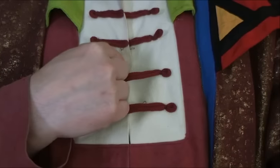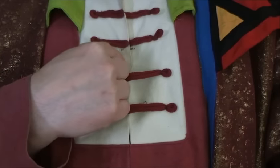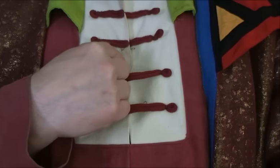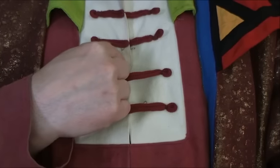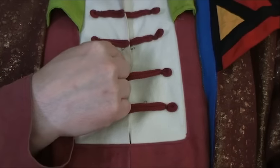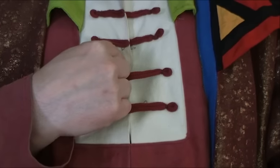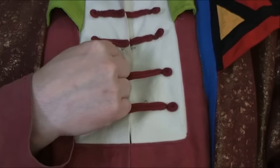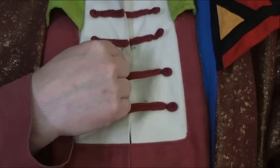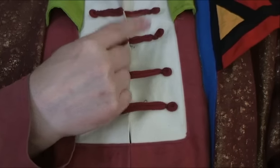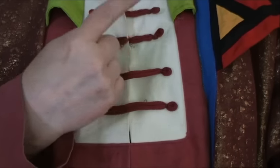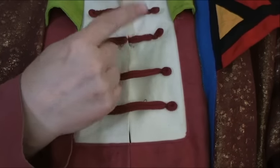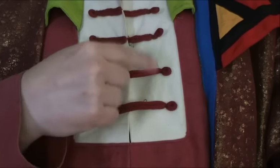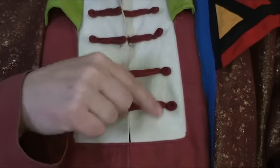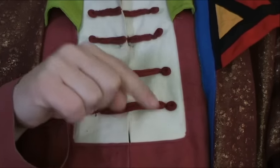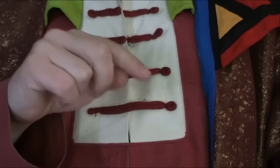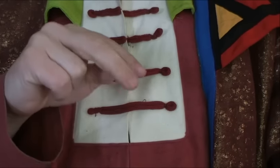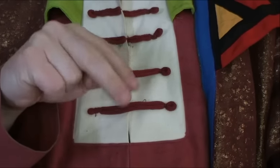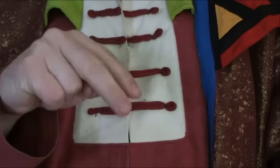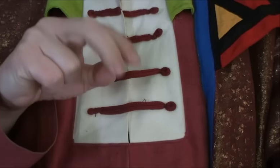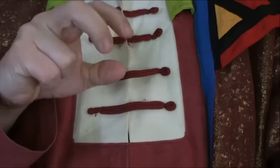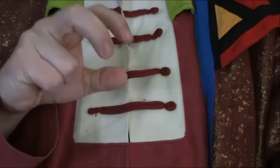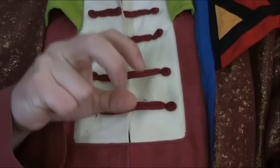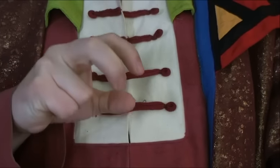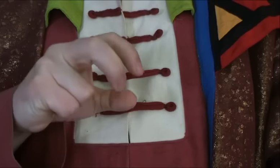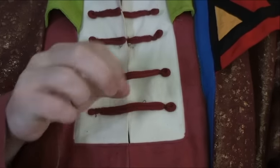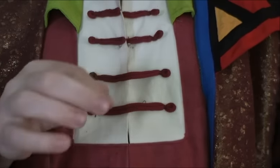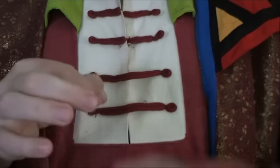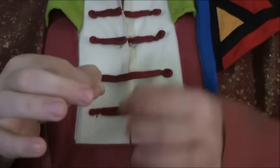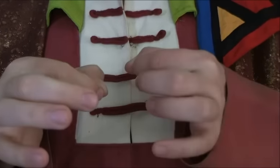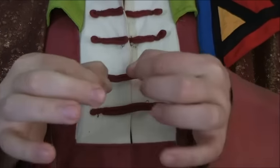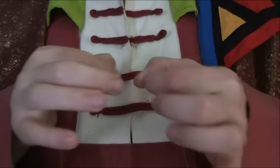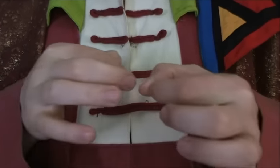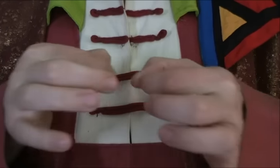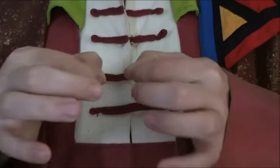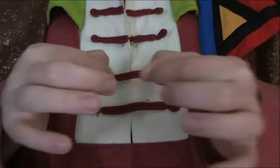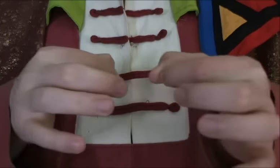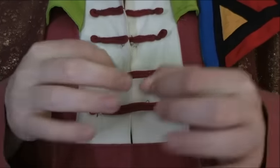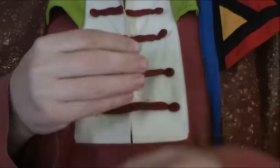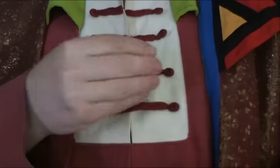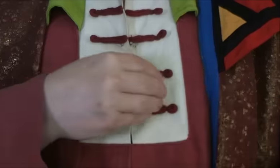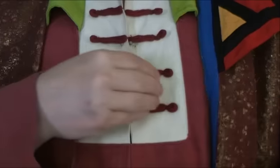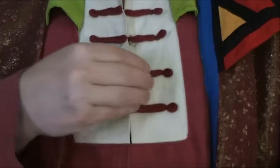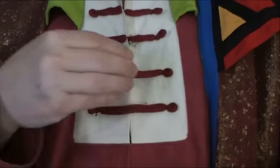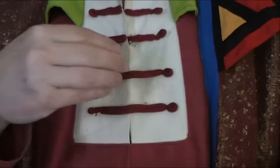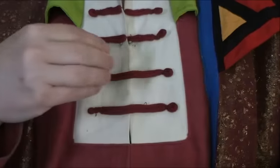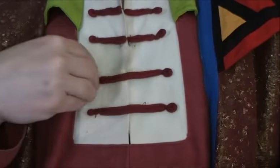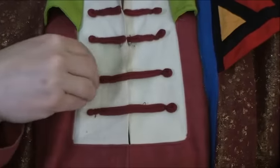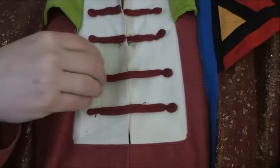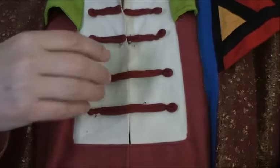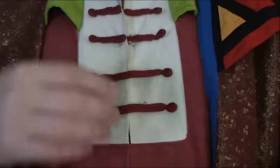The Spirit of the Polish History